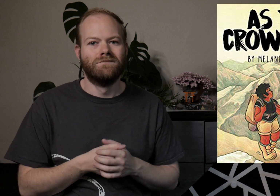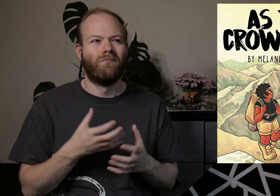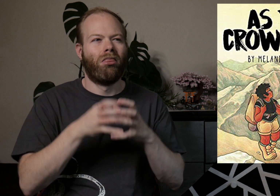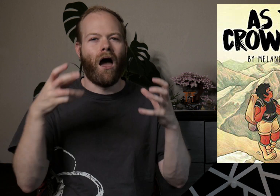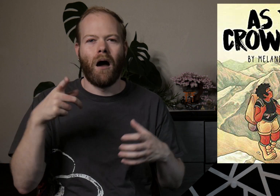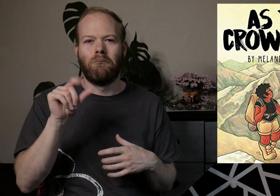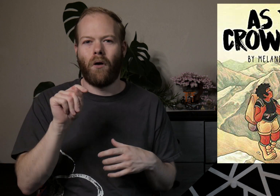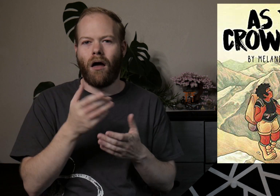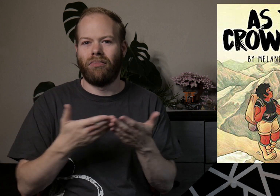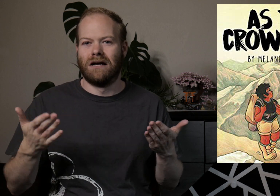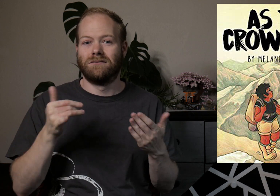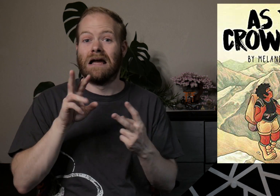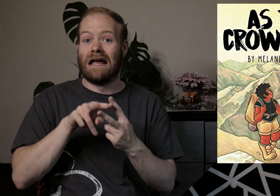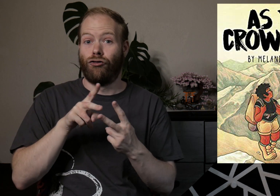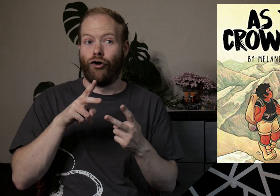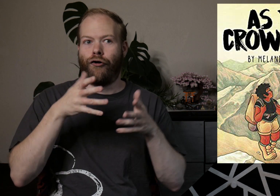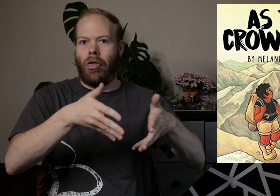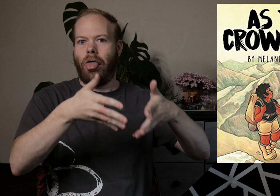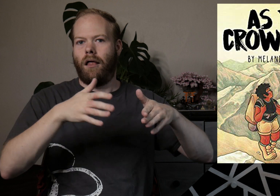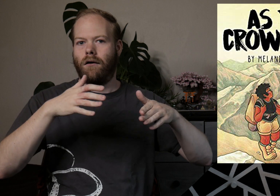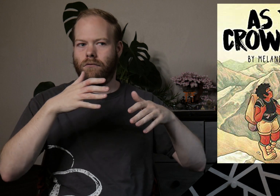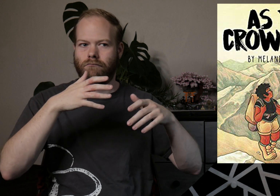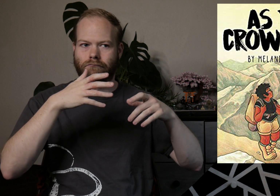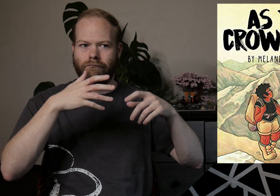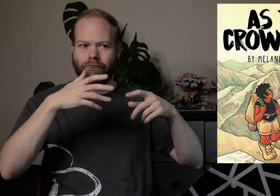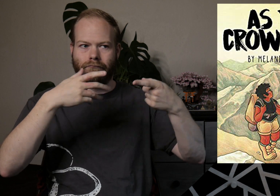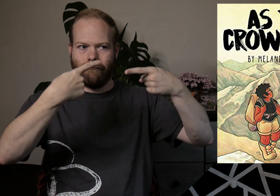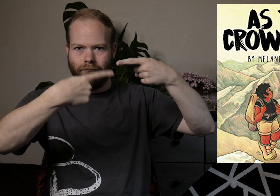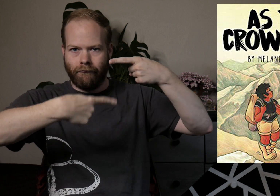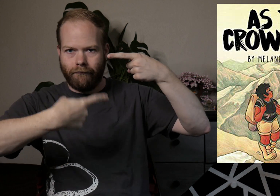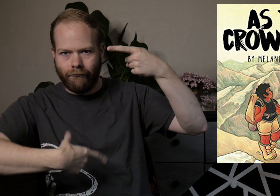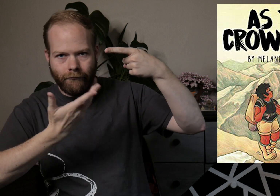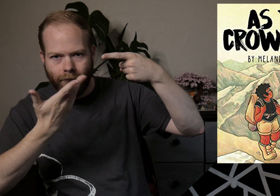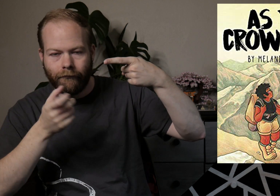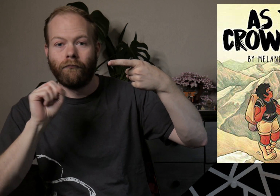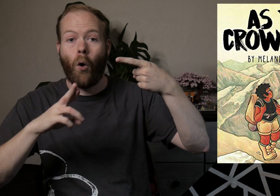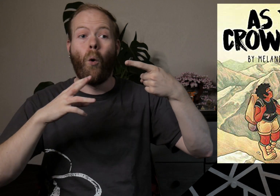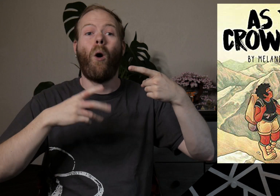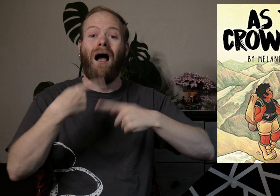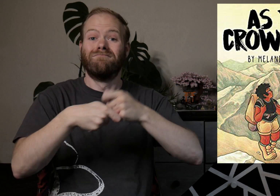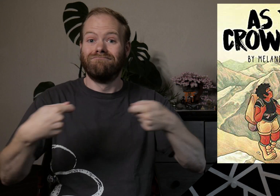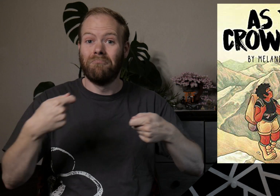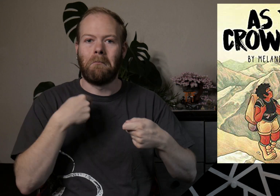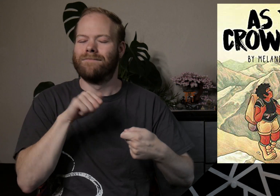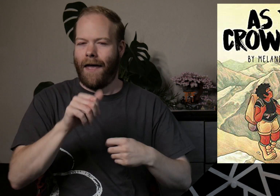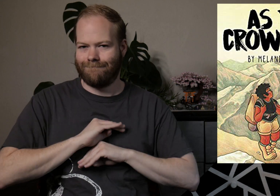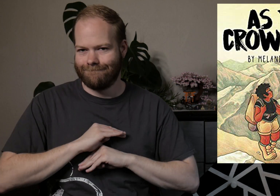a lot of plot things that are either left hanging or not wrapped up to my satisfaction.